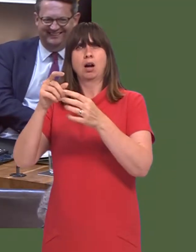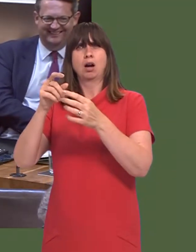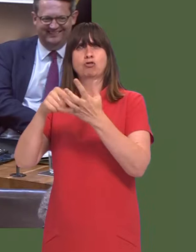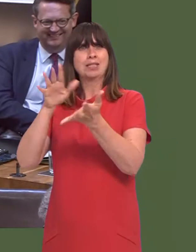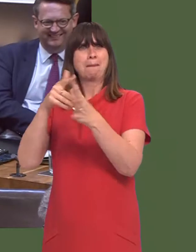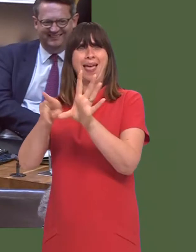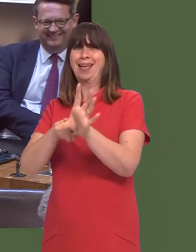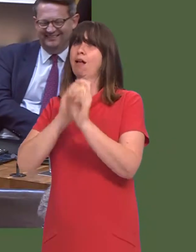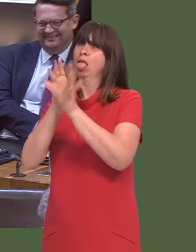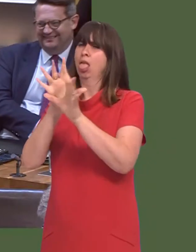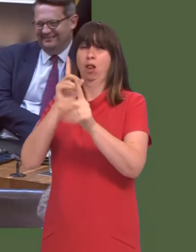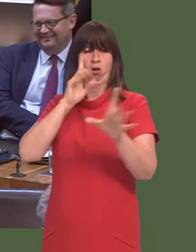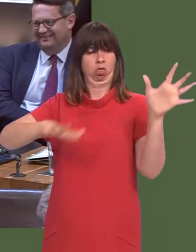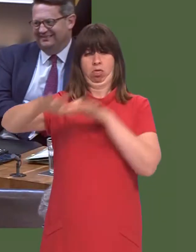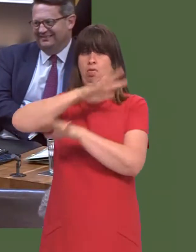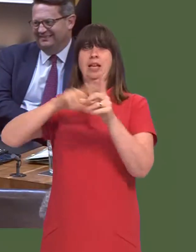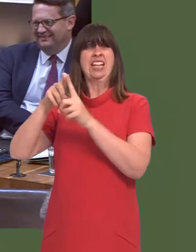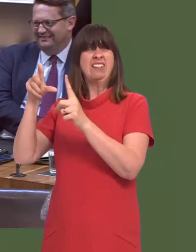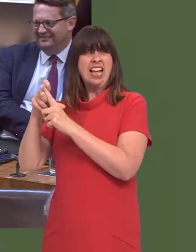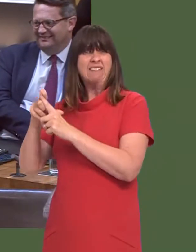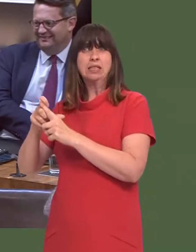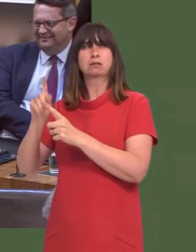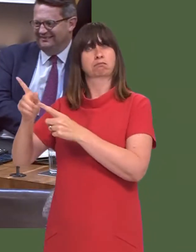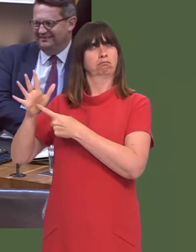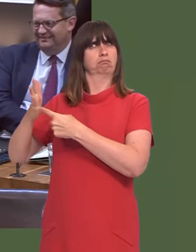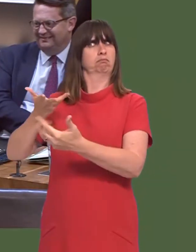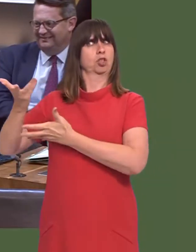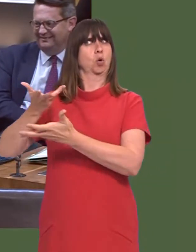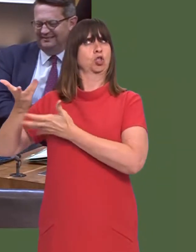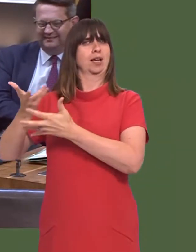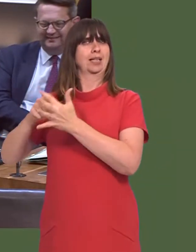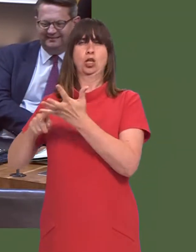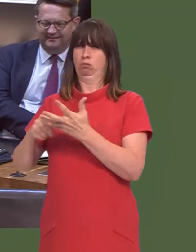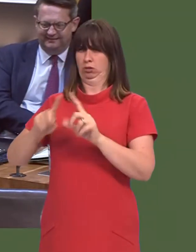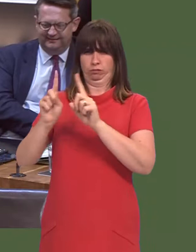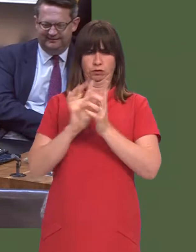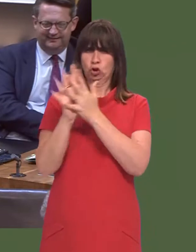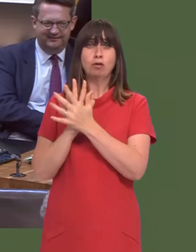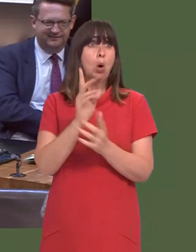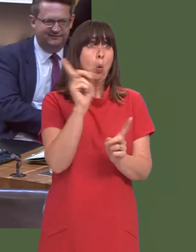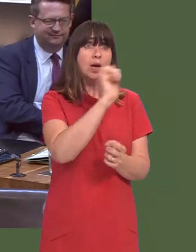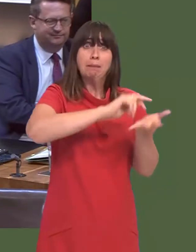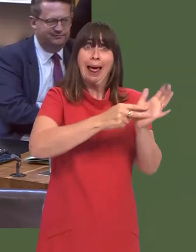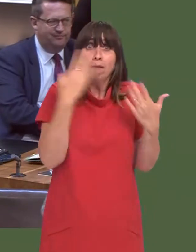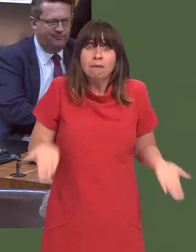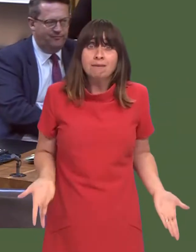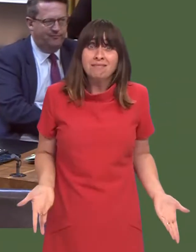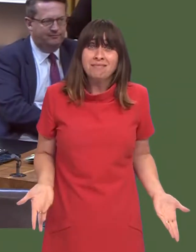repeated several times over that sheís seen on a piece of paperó. We need to know what the position of the UK Government actually is. We donít know that.